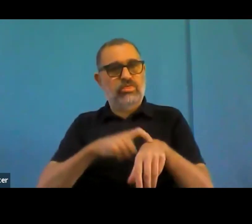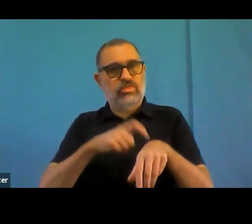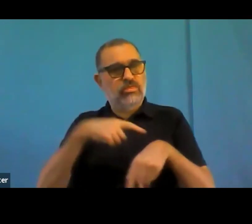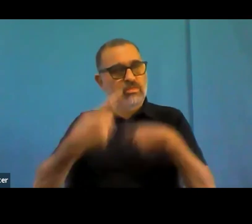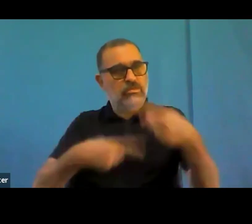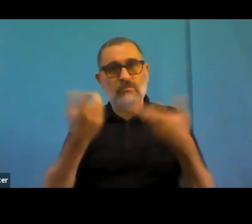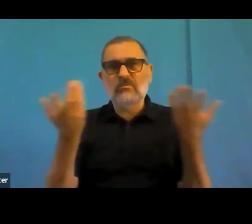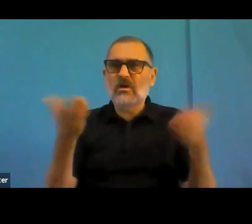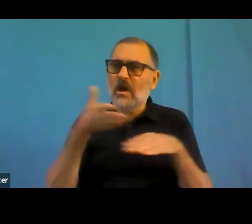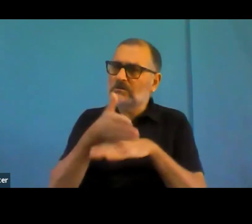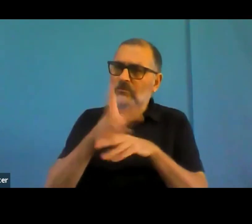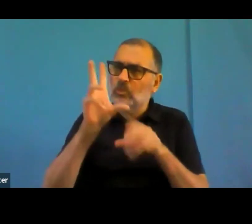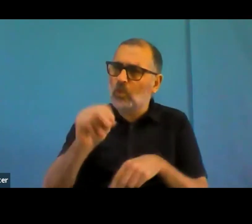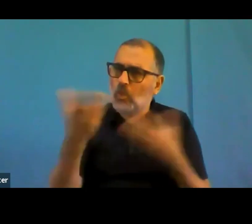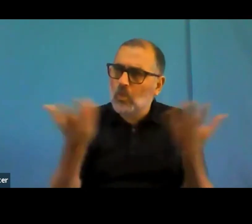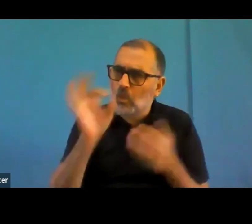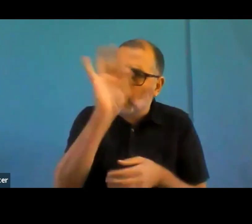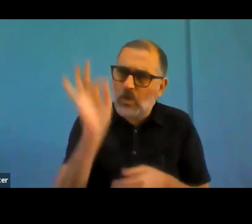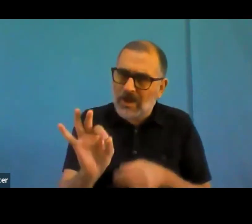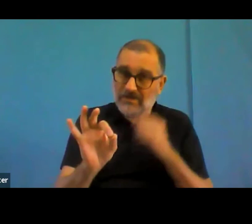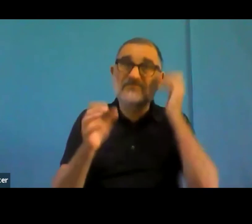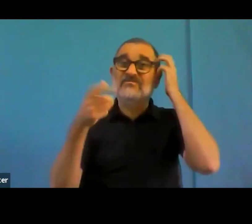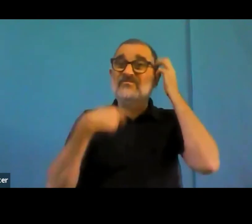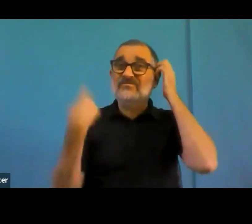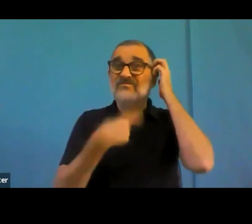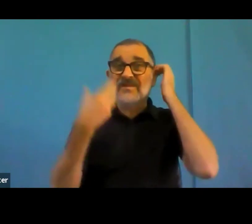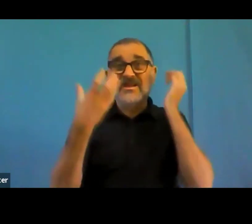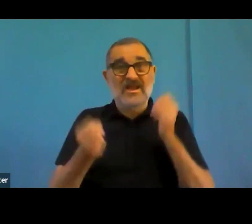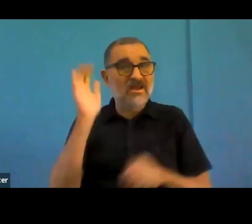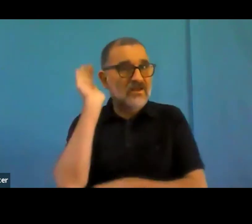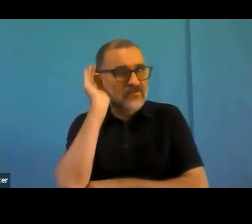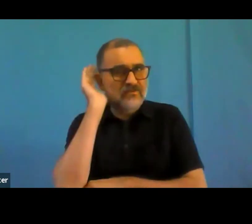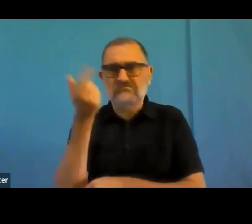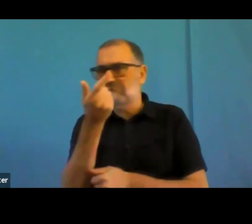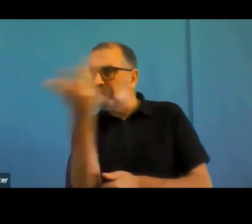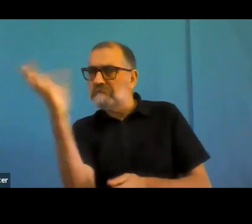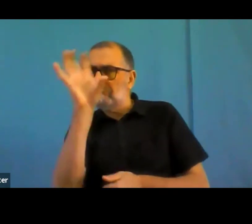So I think that is the complexity of the of the scope, and kind of the limitations of